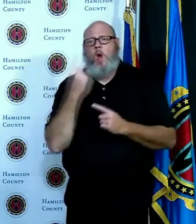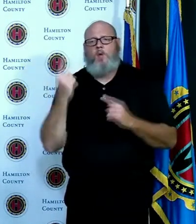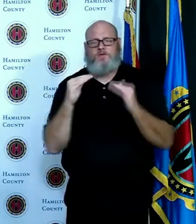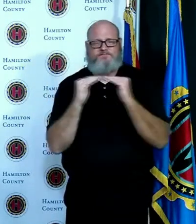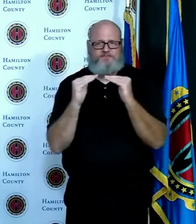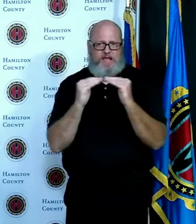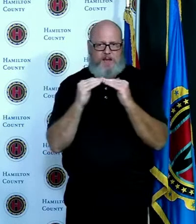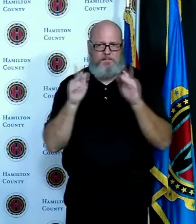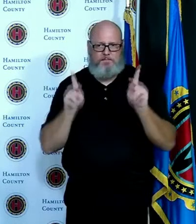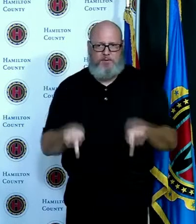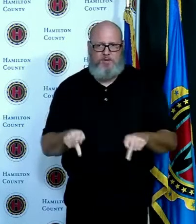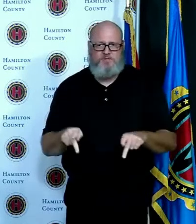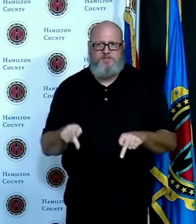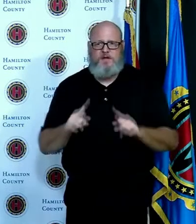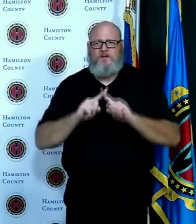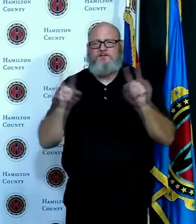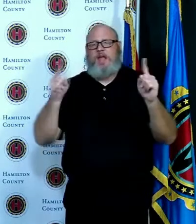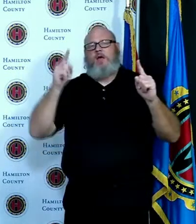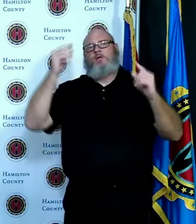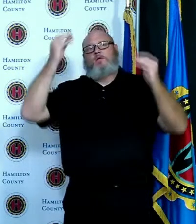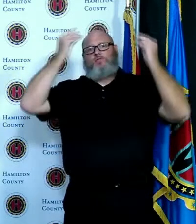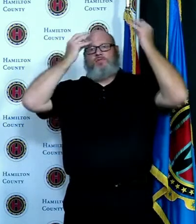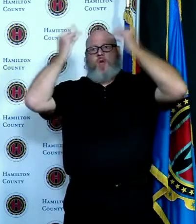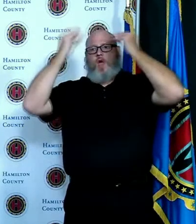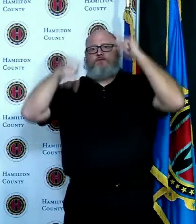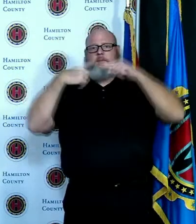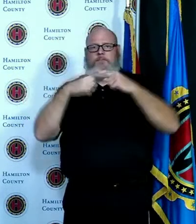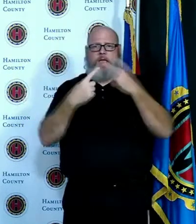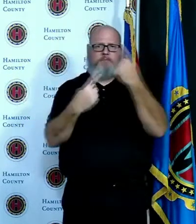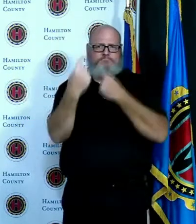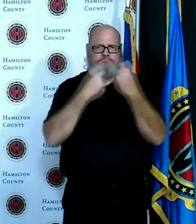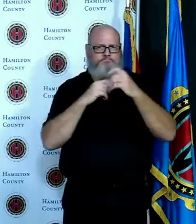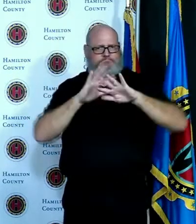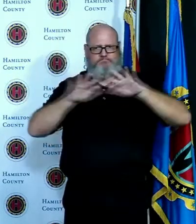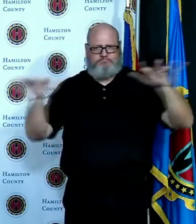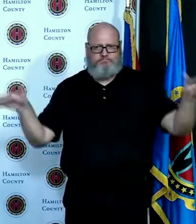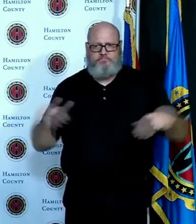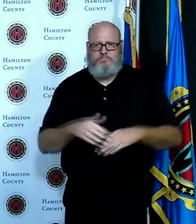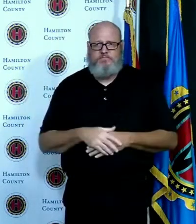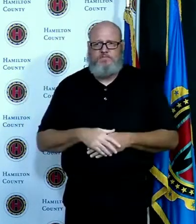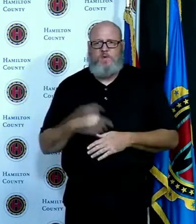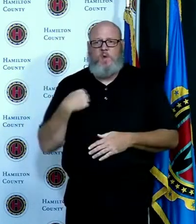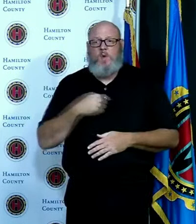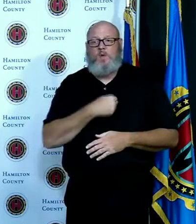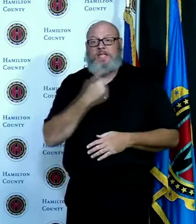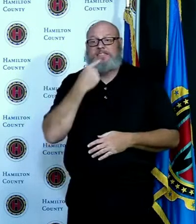your reporting so at the county we are going to declare Friday Jay Hanselman day